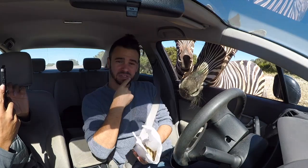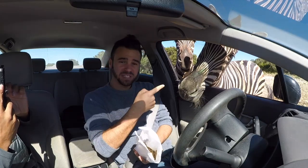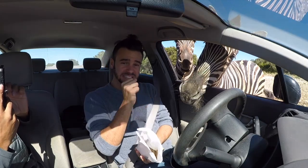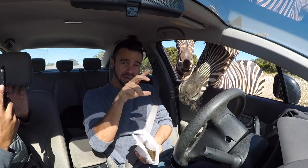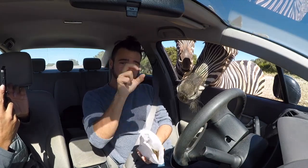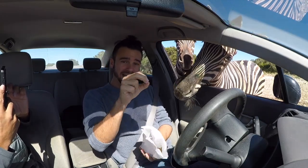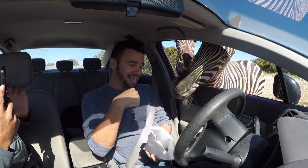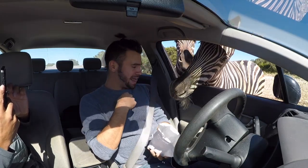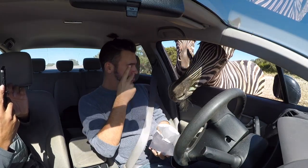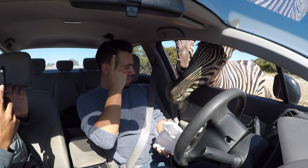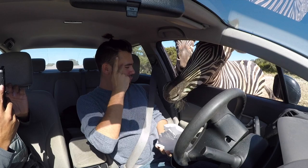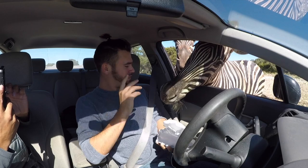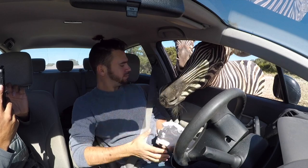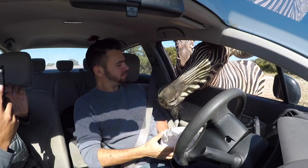I learned that Zebra can bite your fingers if you're feeding them in the wrong way.